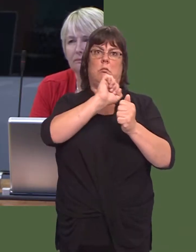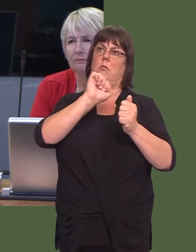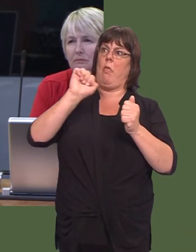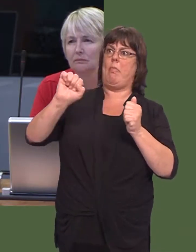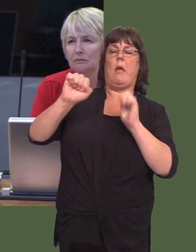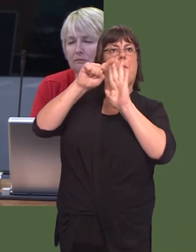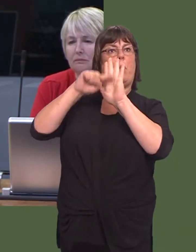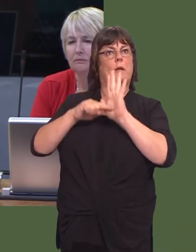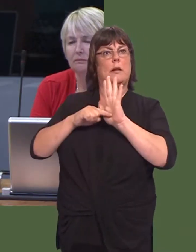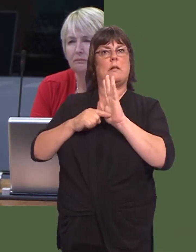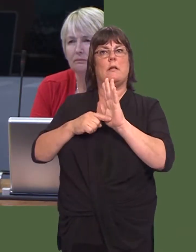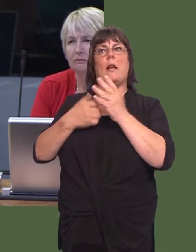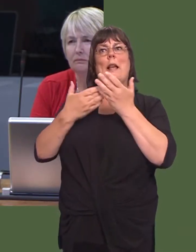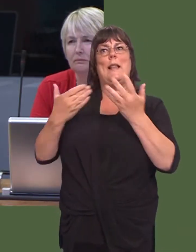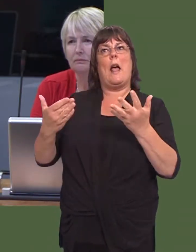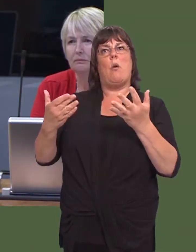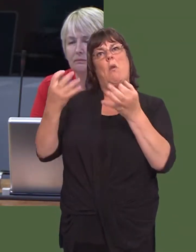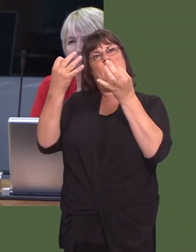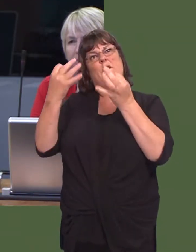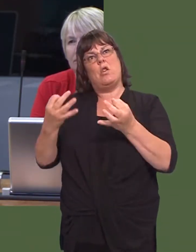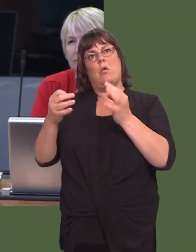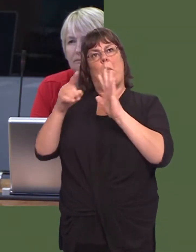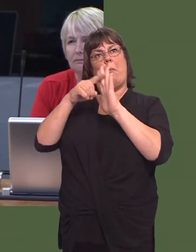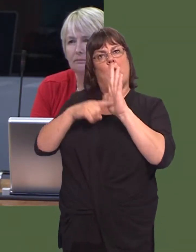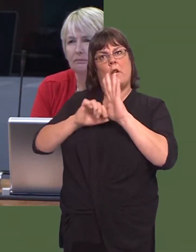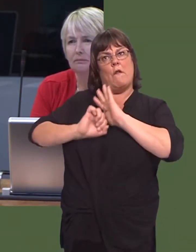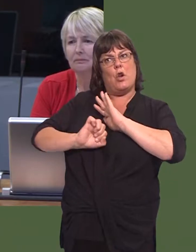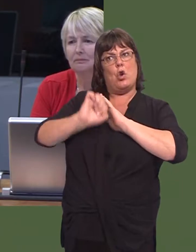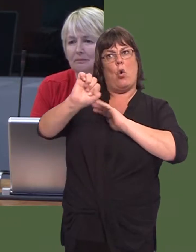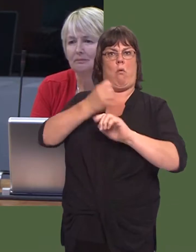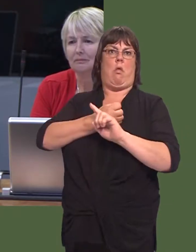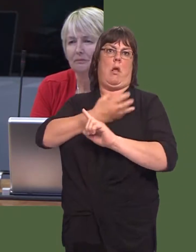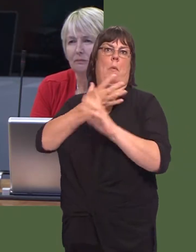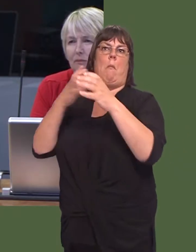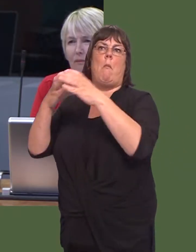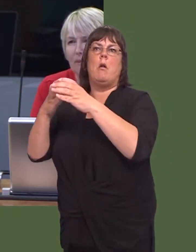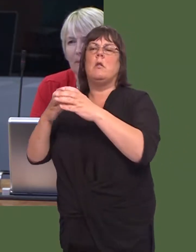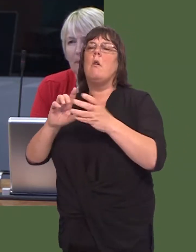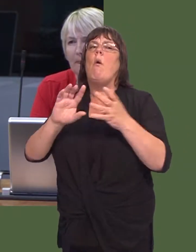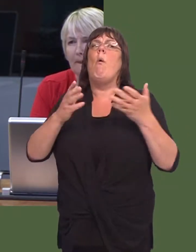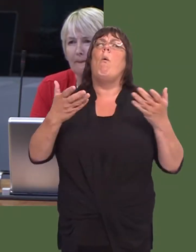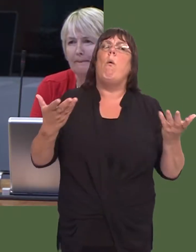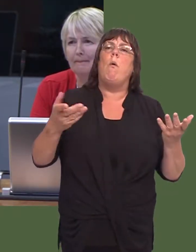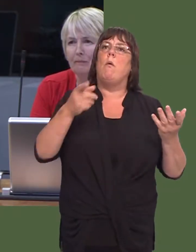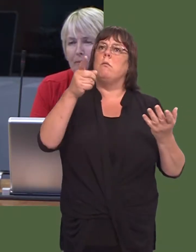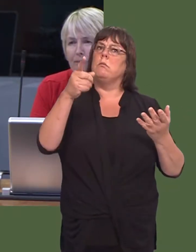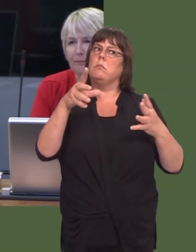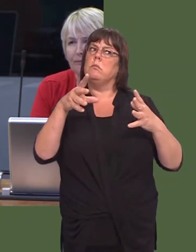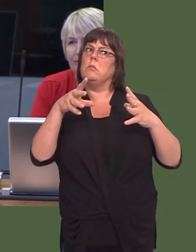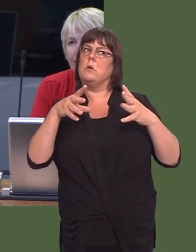those policies now that itís official policy of your party, or are you accepting that you